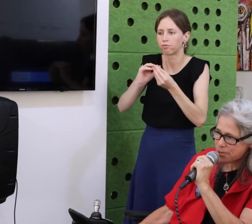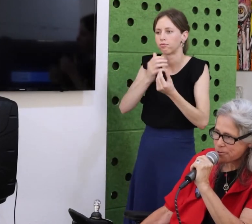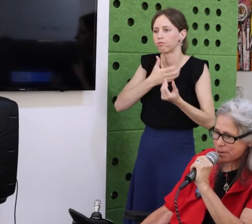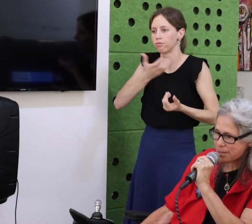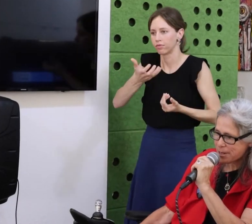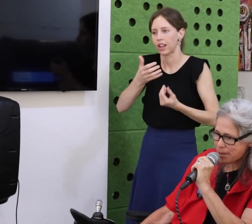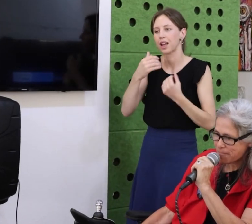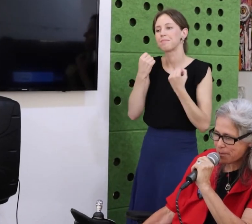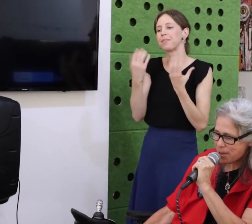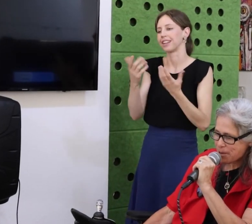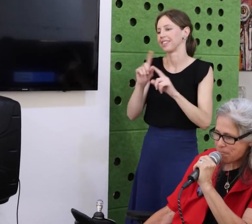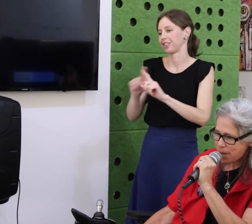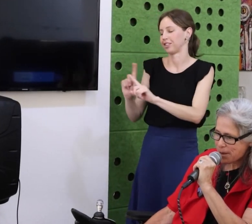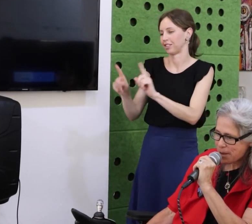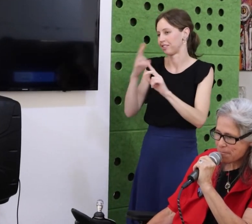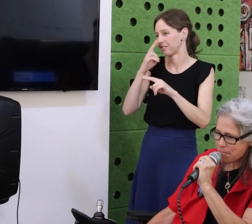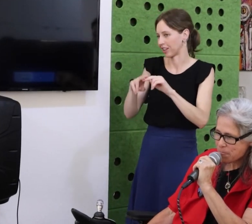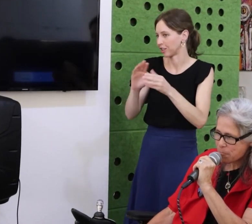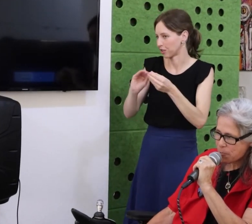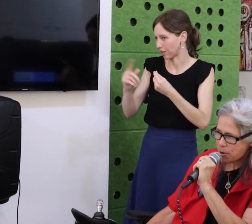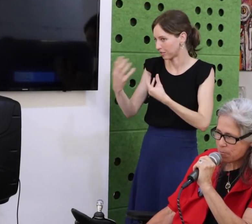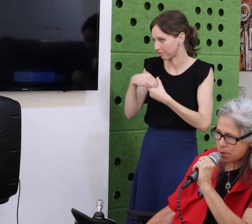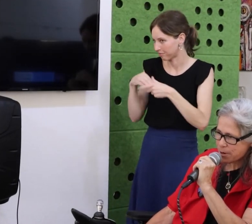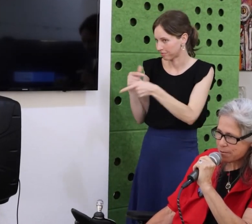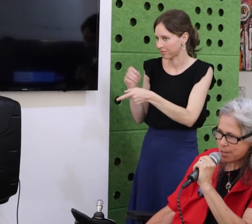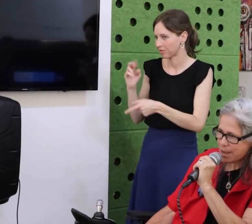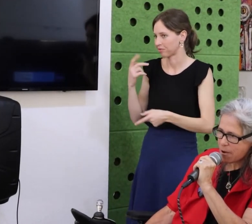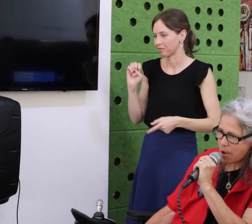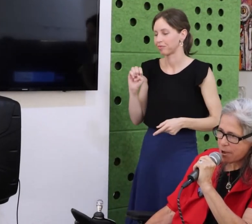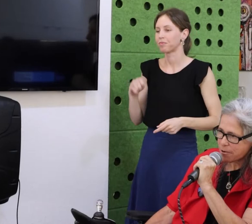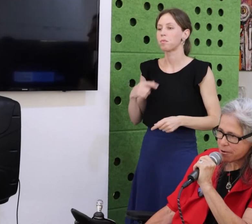movement. George and Jeanette were true foot soldiers.